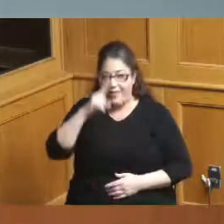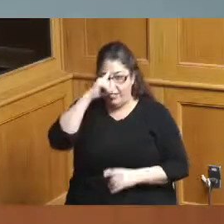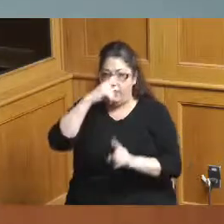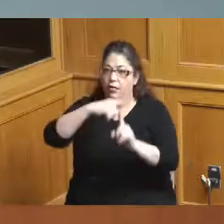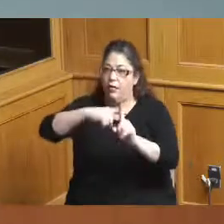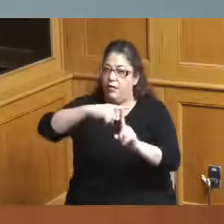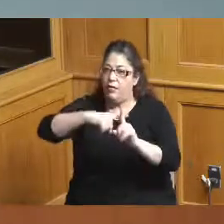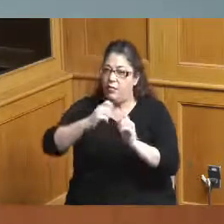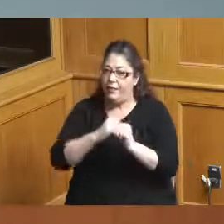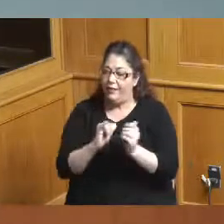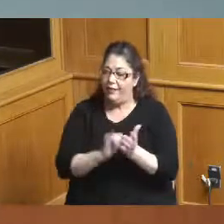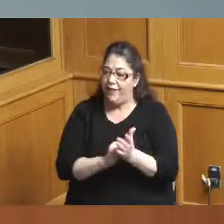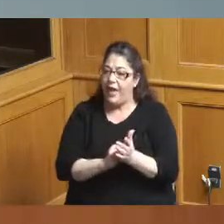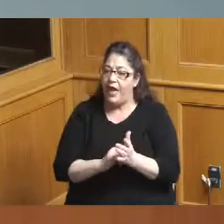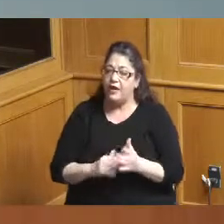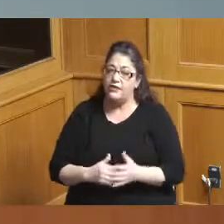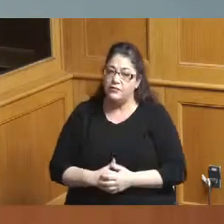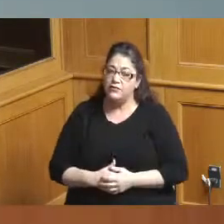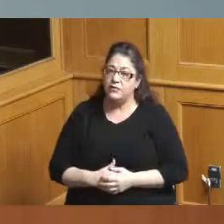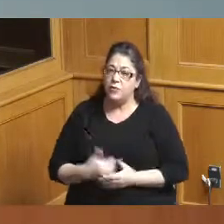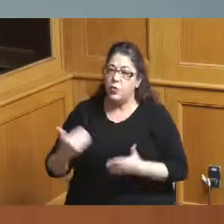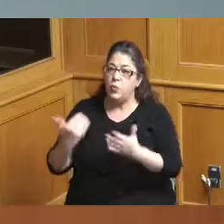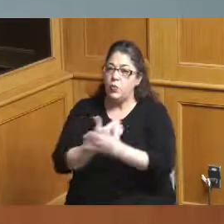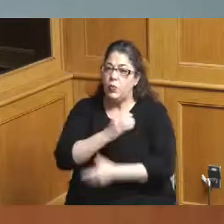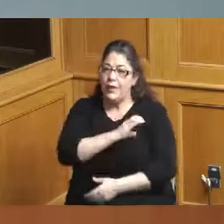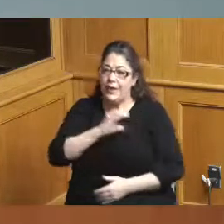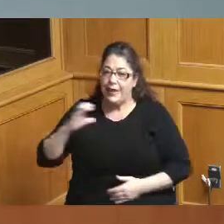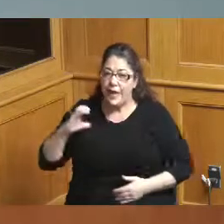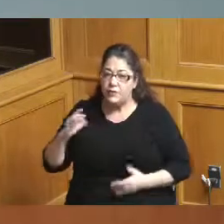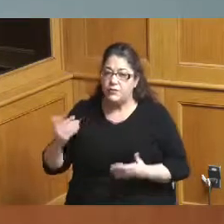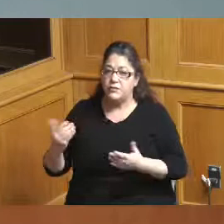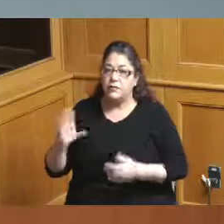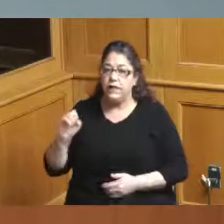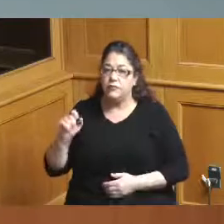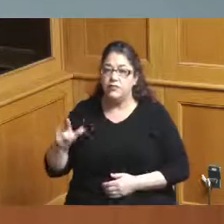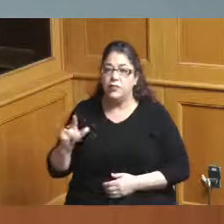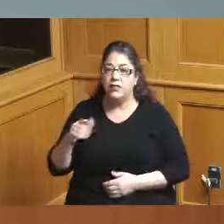think we said this about the new council and the new mayor that there's a lot of optimism about our